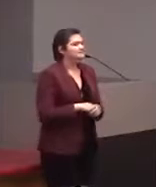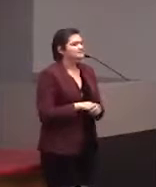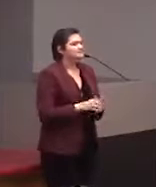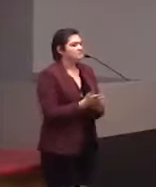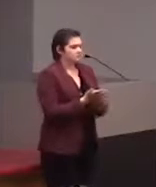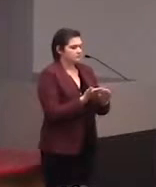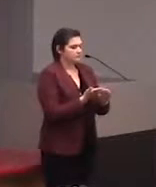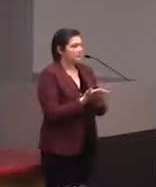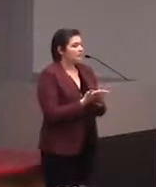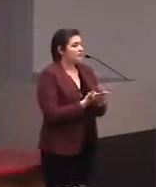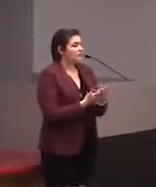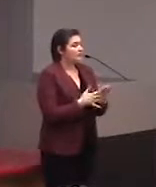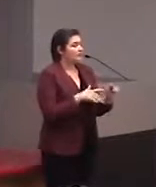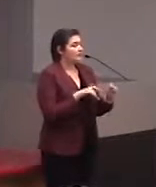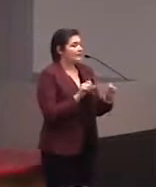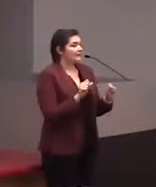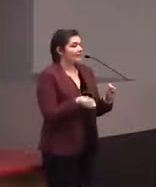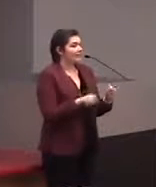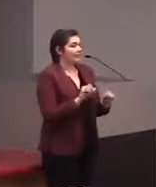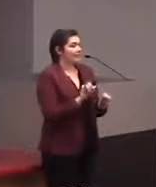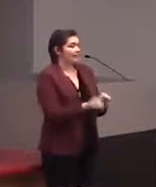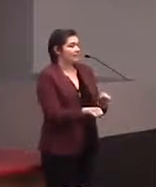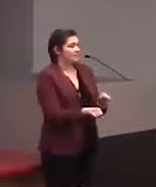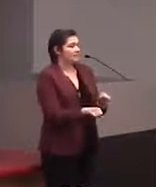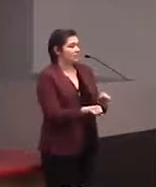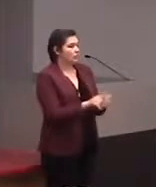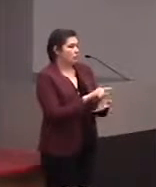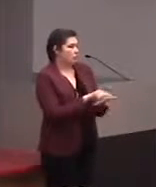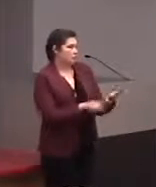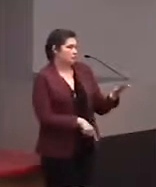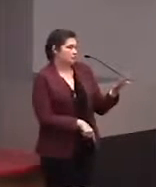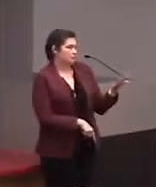So yeah, that's those models.